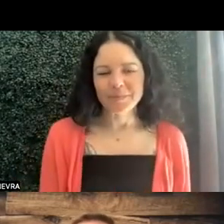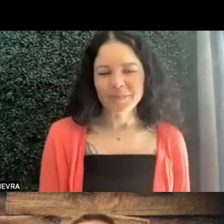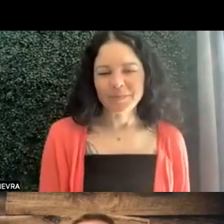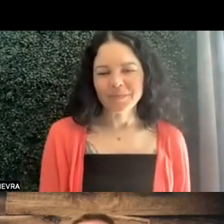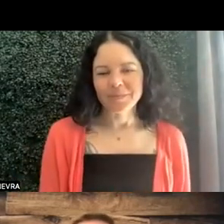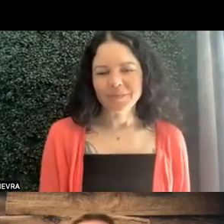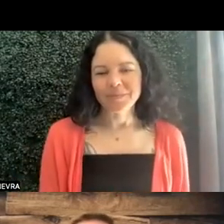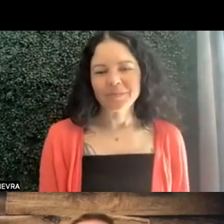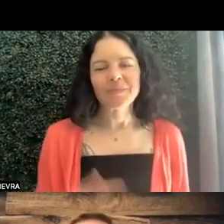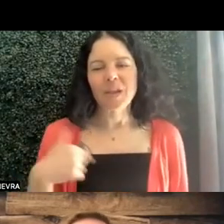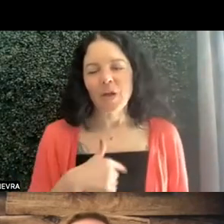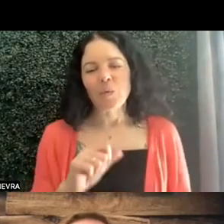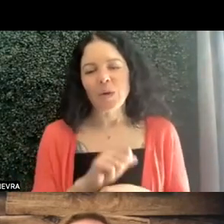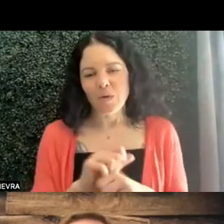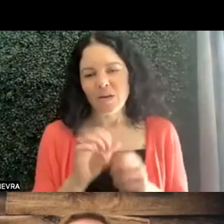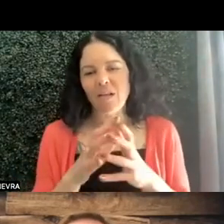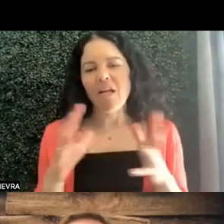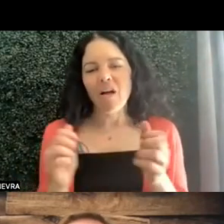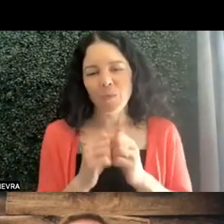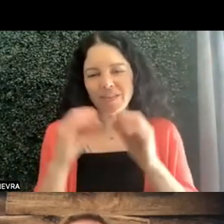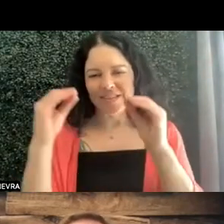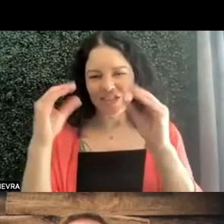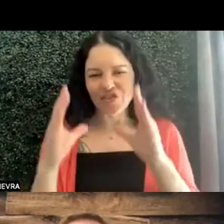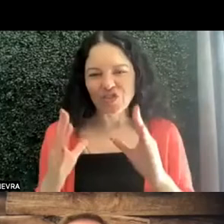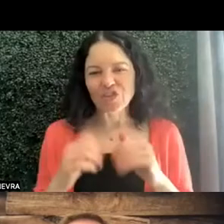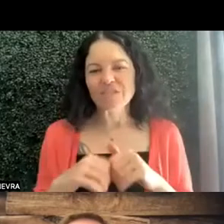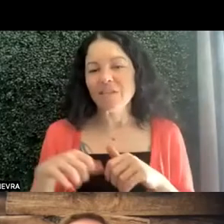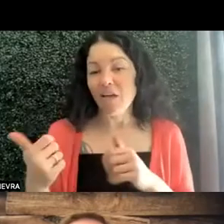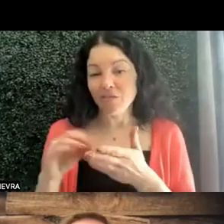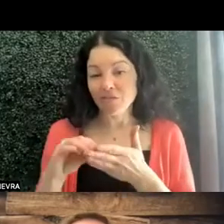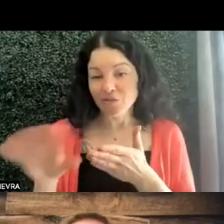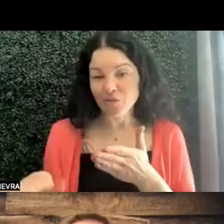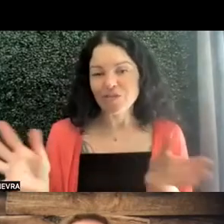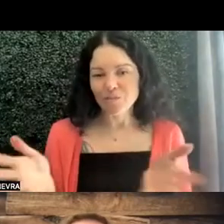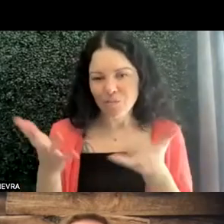And we work a lot with teachers and other students and things to promote the camp.